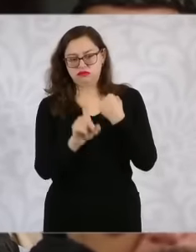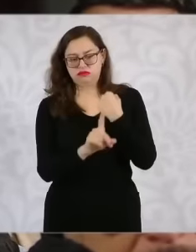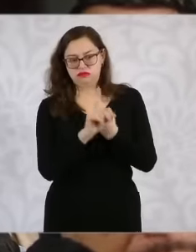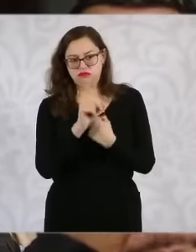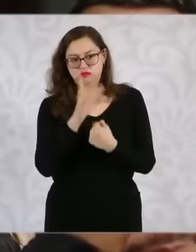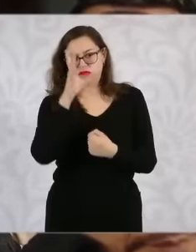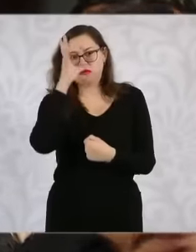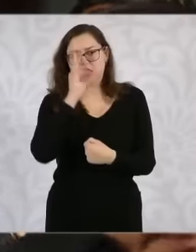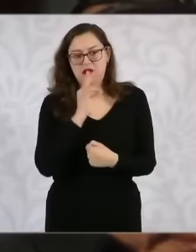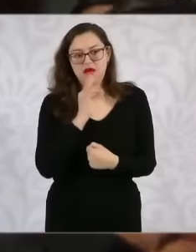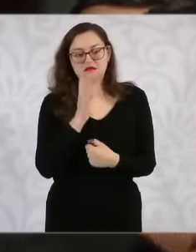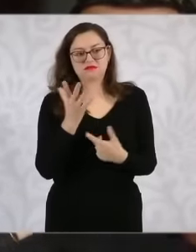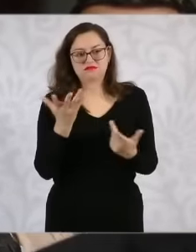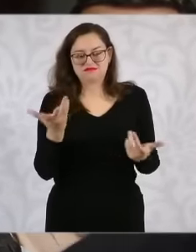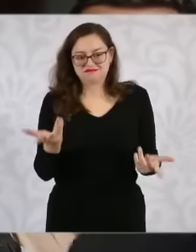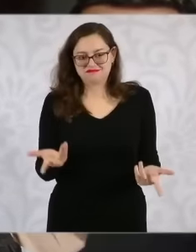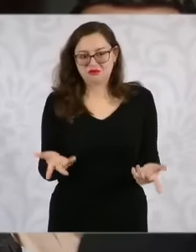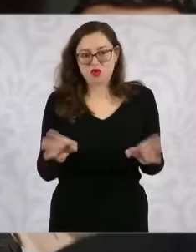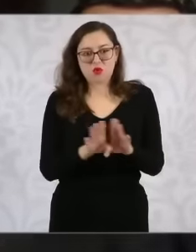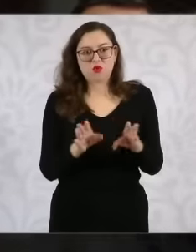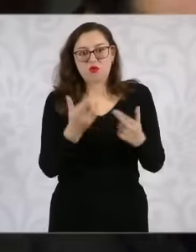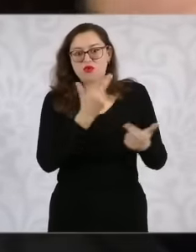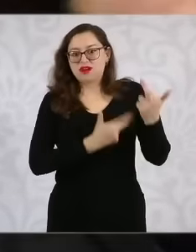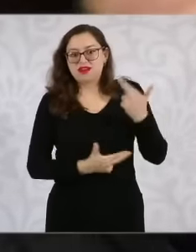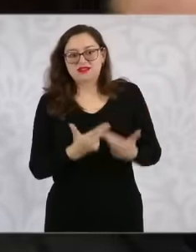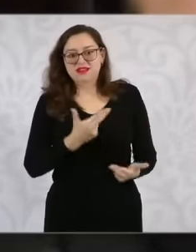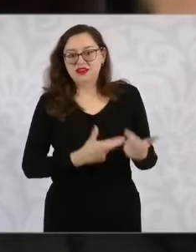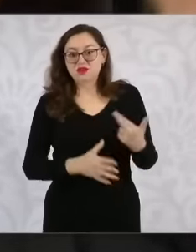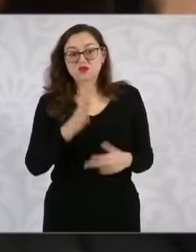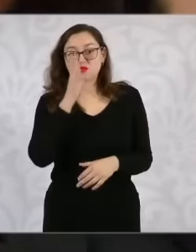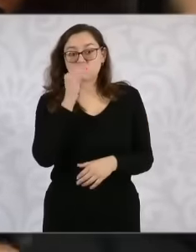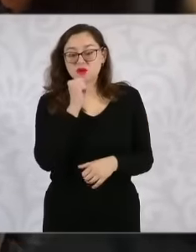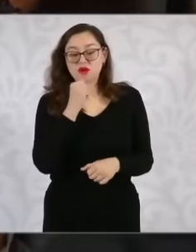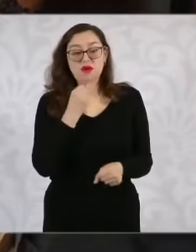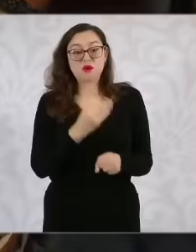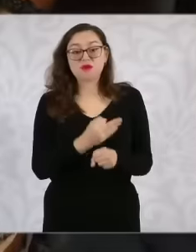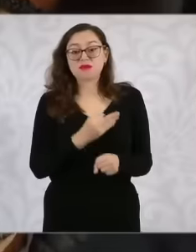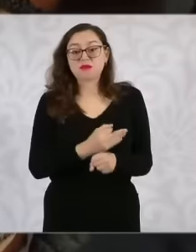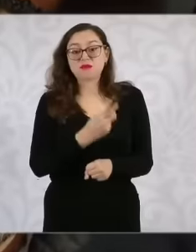that he does not have a good solution right now they are telling me that now he has an